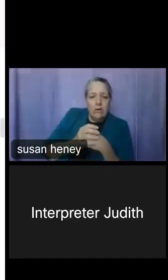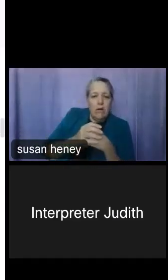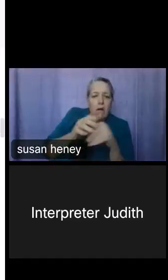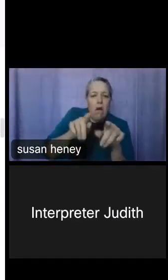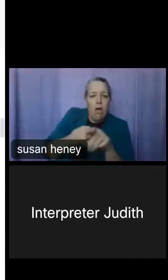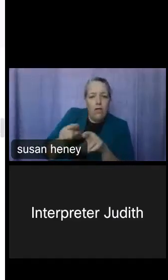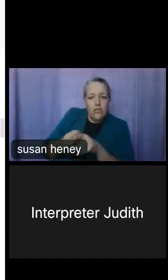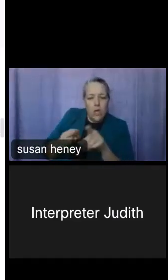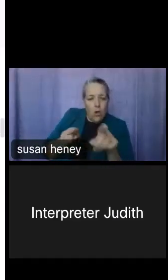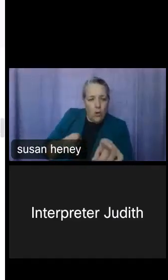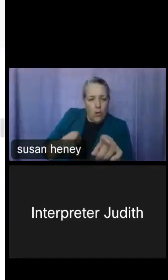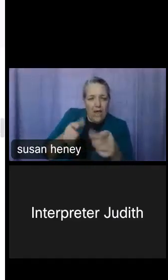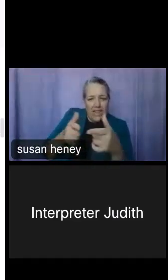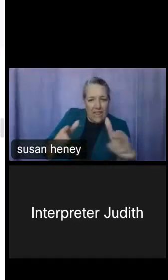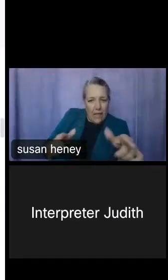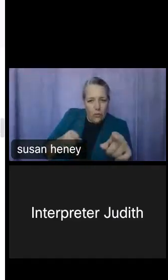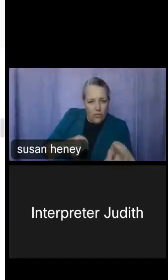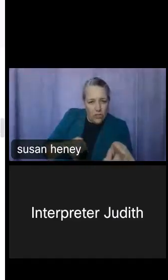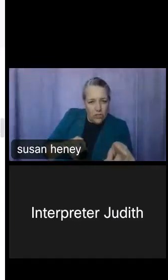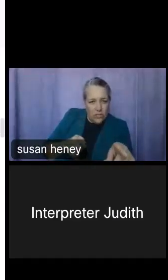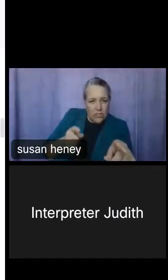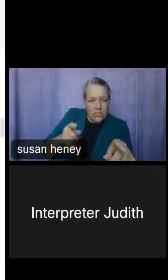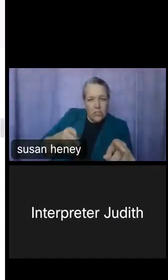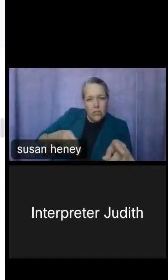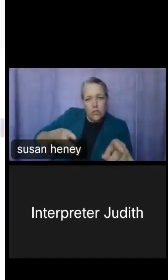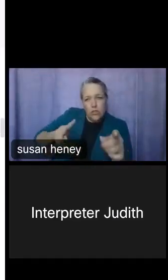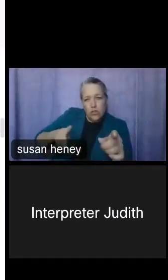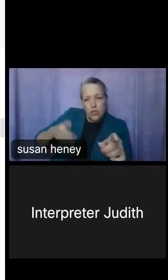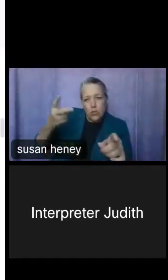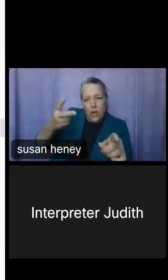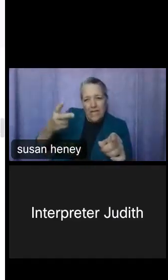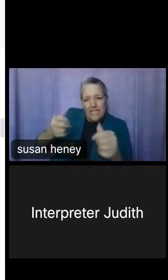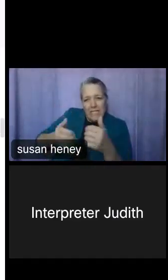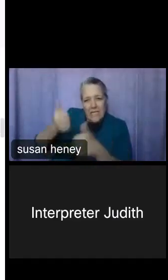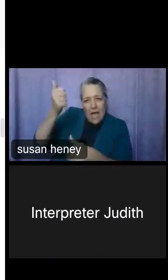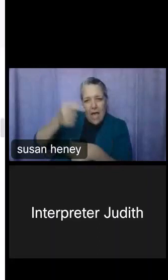other languages being spoken, and that can help in any emergency.